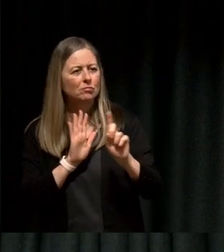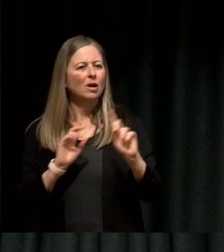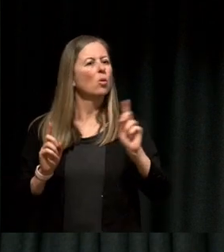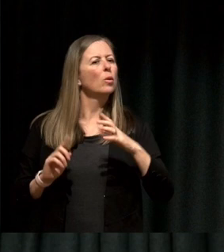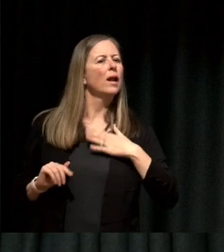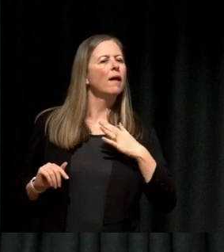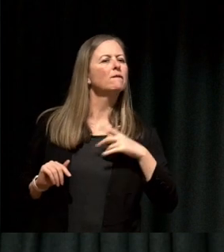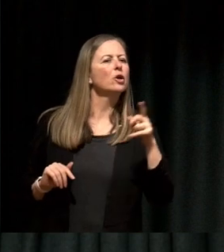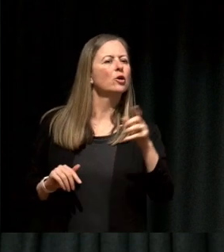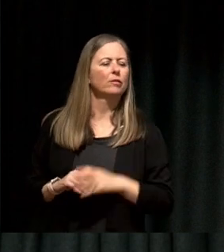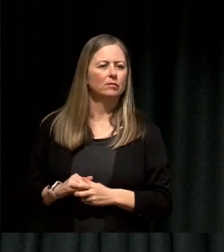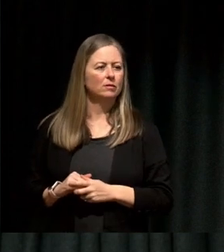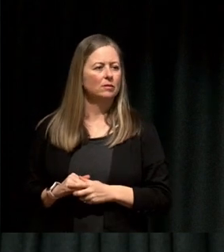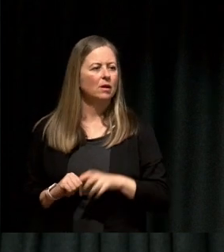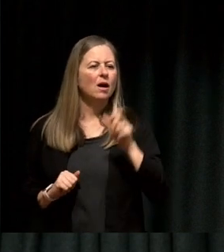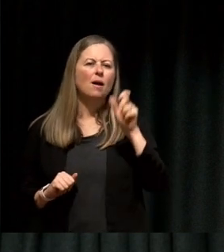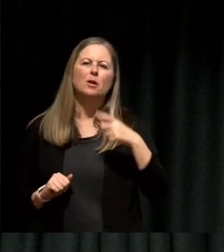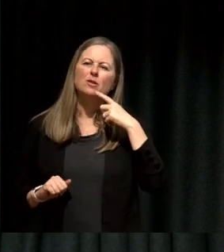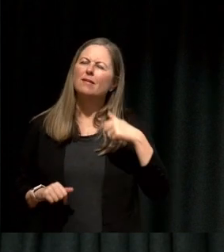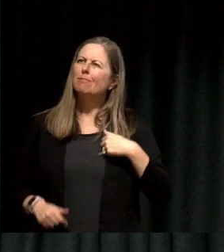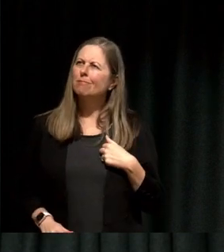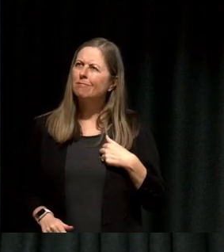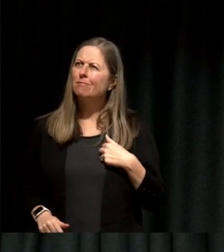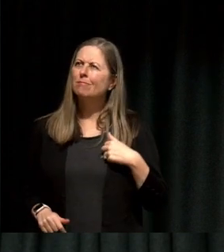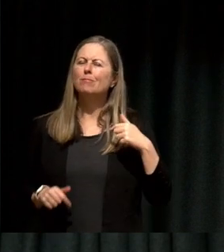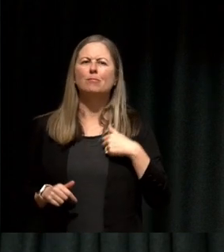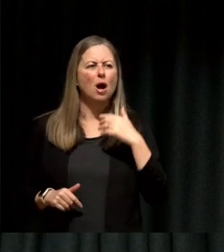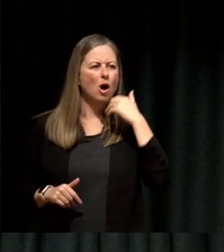and they said "ah, you know I always feel like there are brown people around but they're